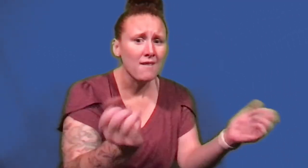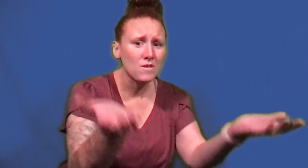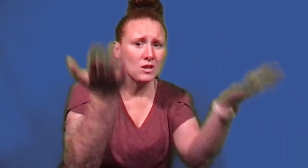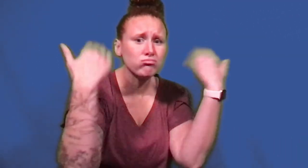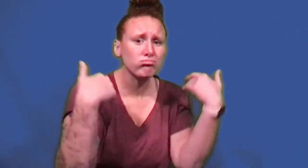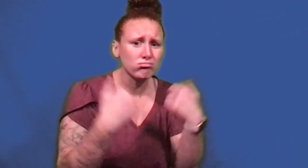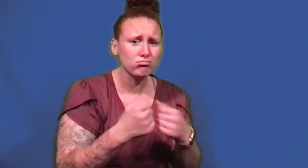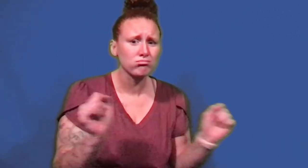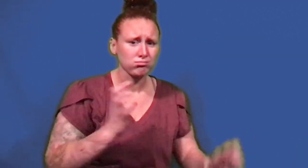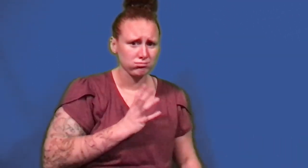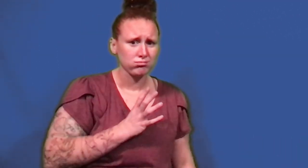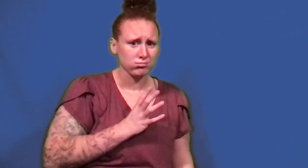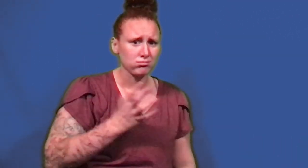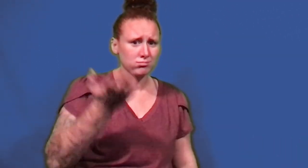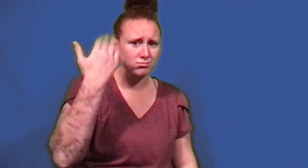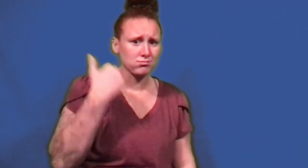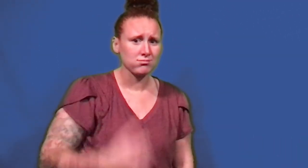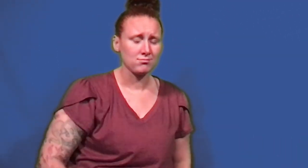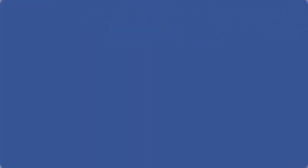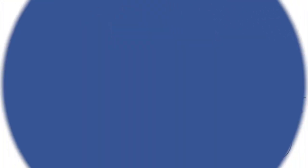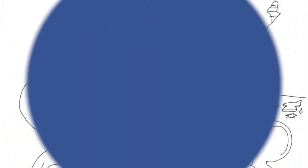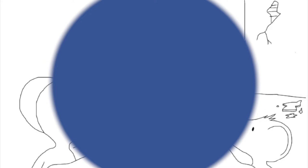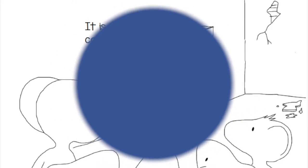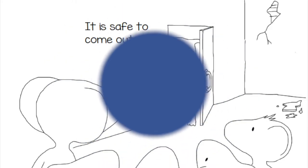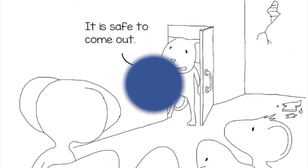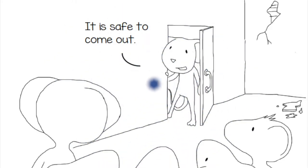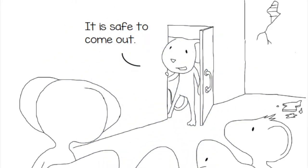It is safe to come out.